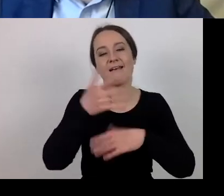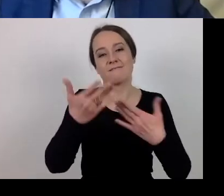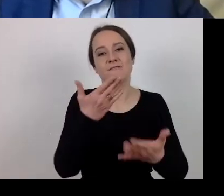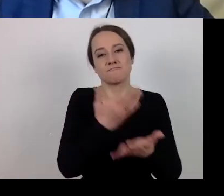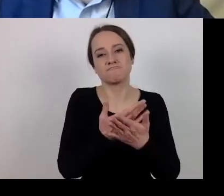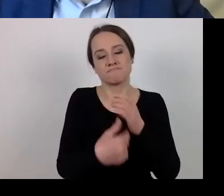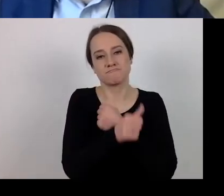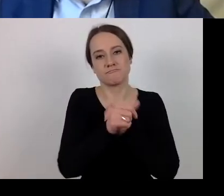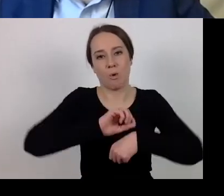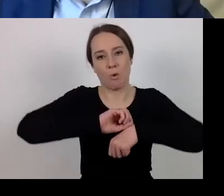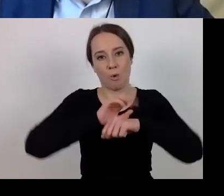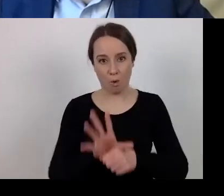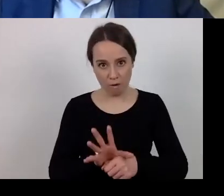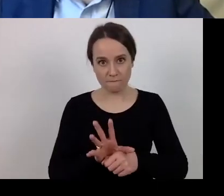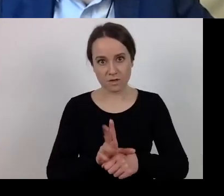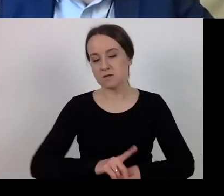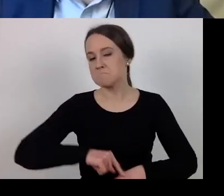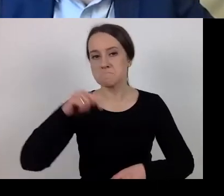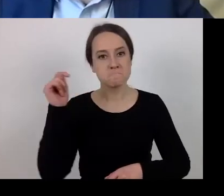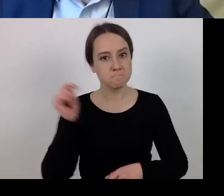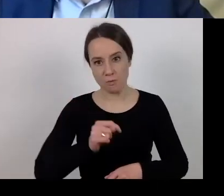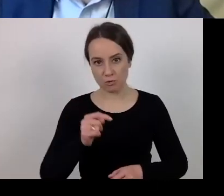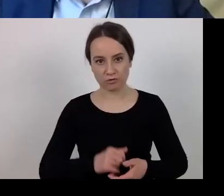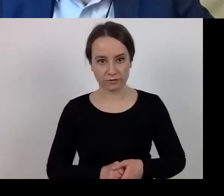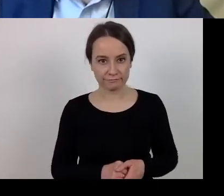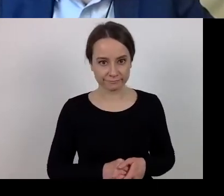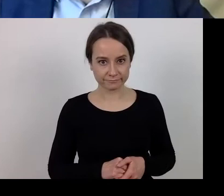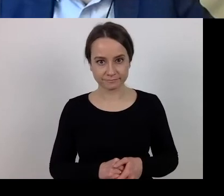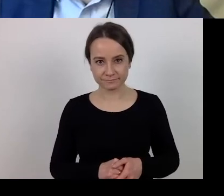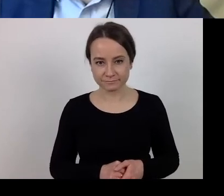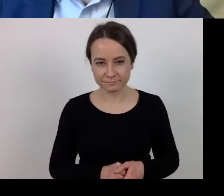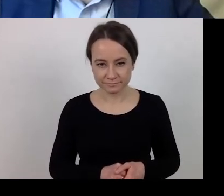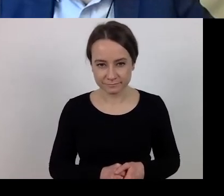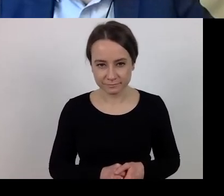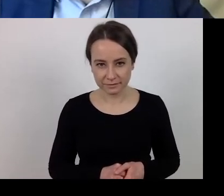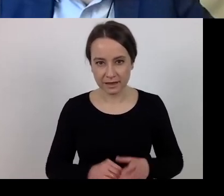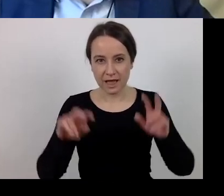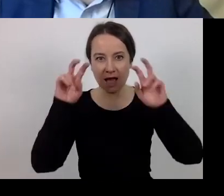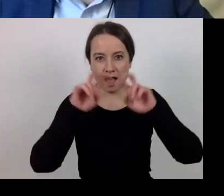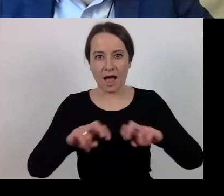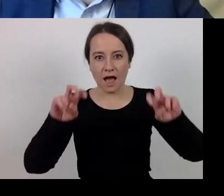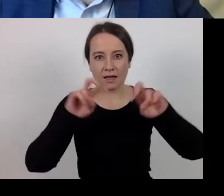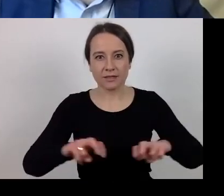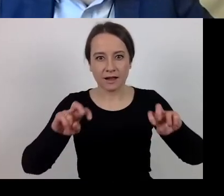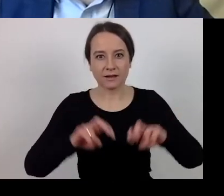Here, the situation of the beneficiary must be analysed.